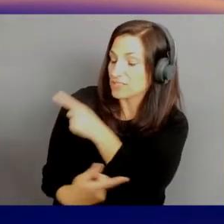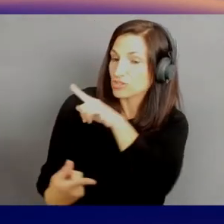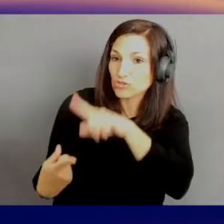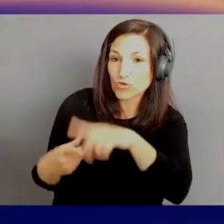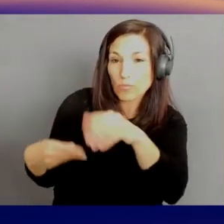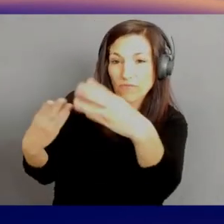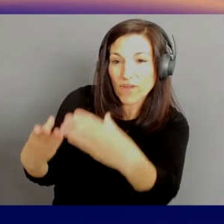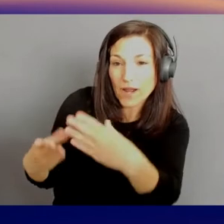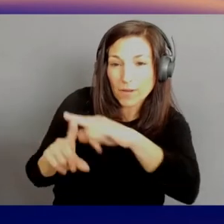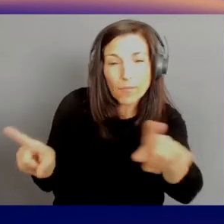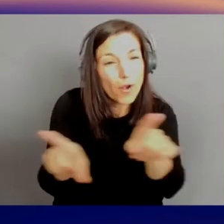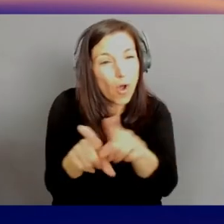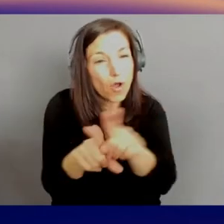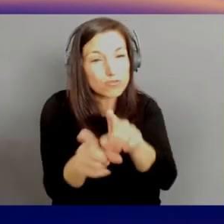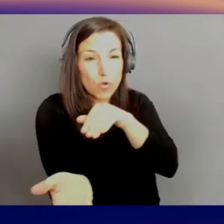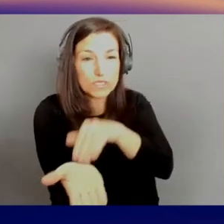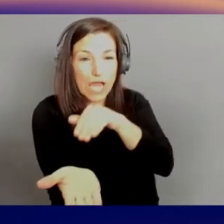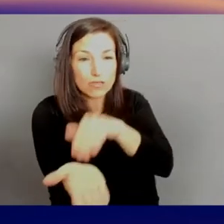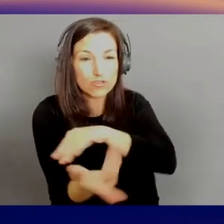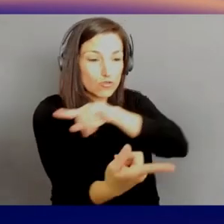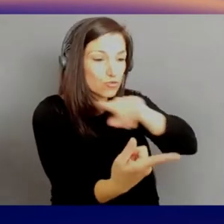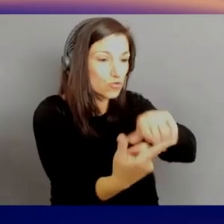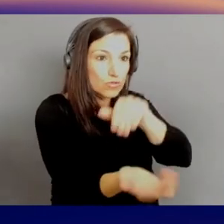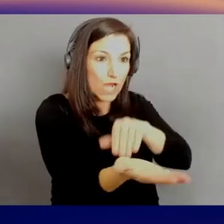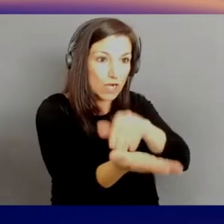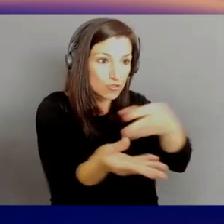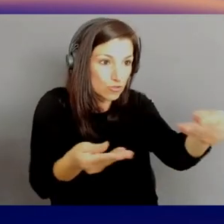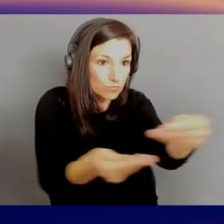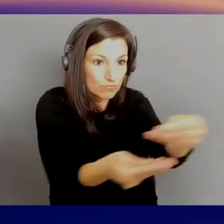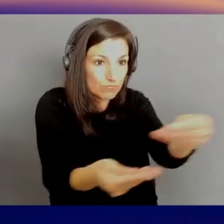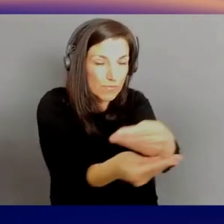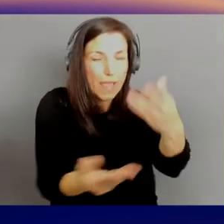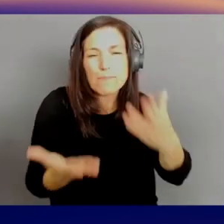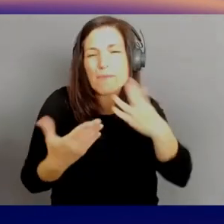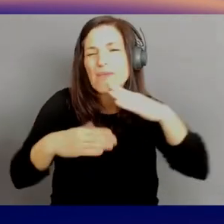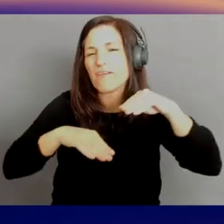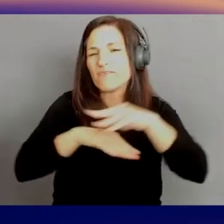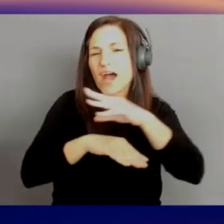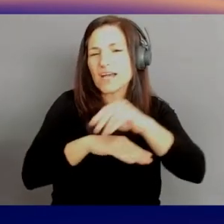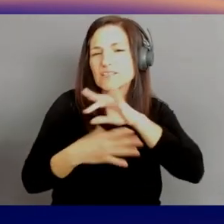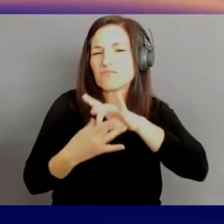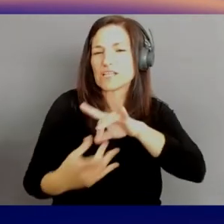Or even sometimes advising on a surgery, for example. Yeah, consultations, right? - Yeah, yeah.